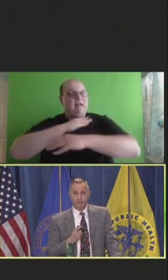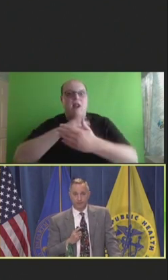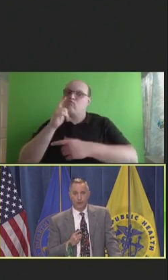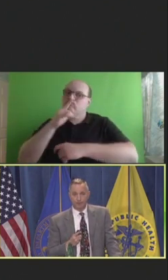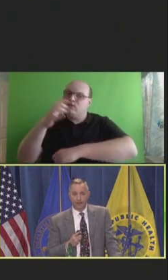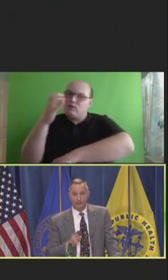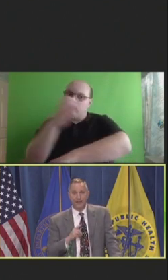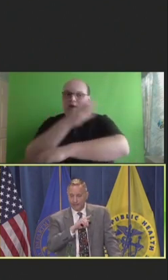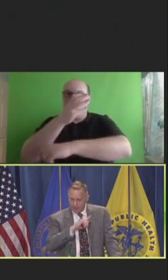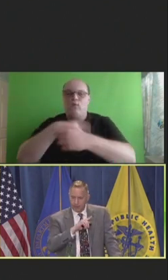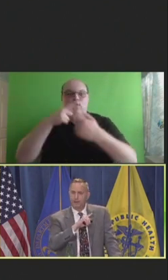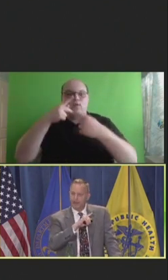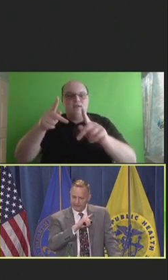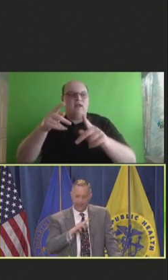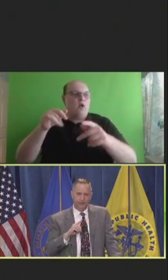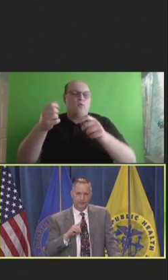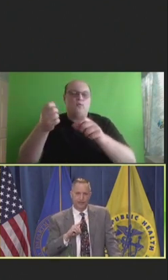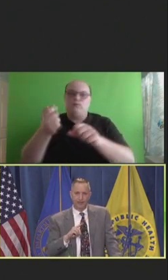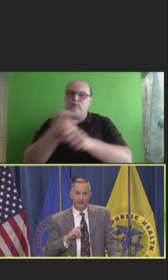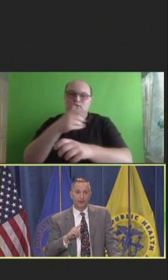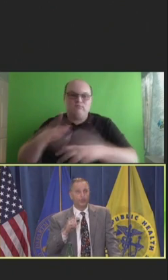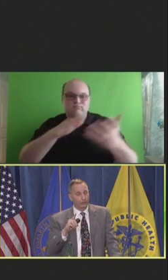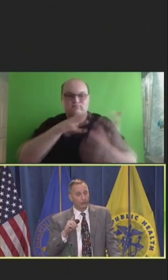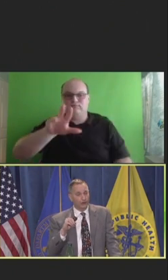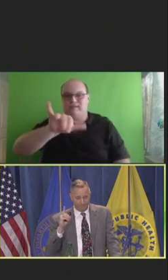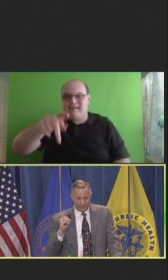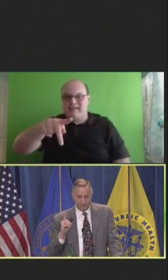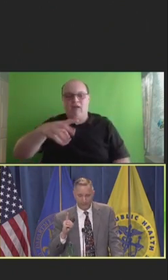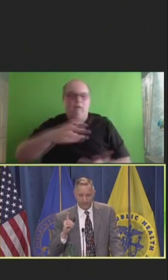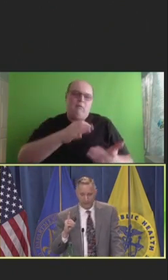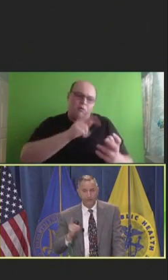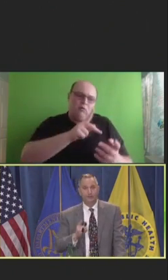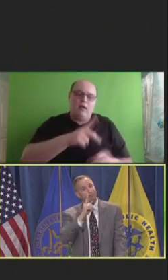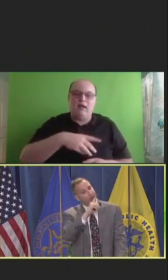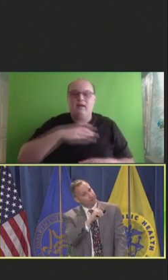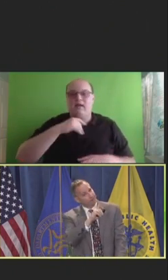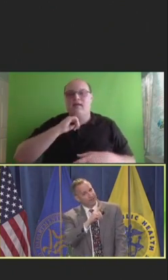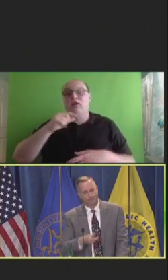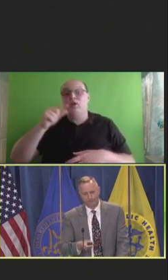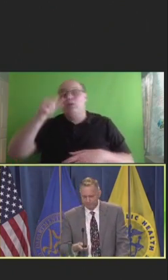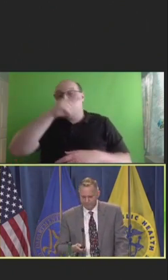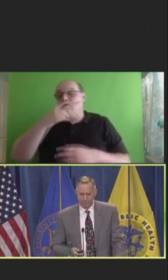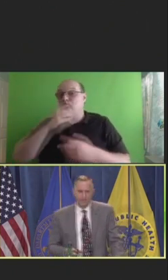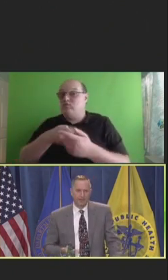to be weaponized. Yelp has got their stuff together. Google, I've been told to continue to shame them, I'm shaming them.